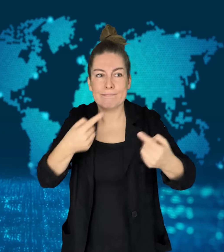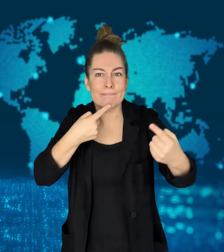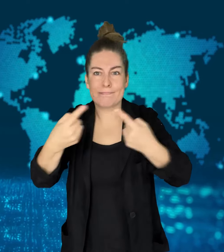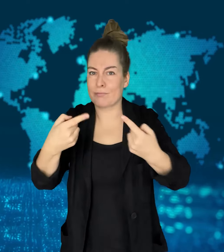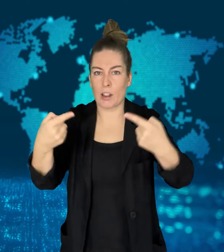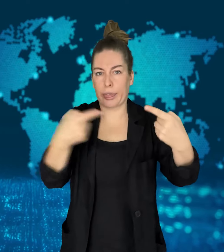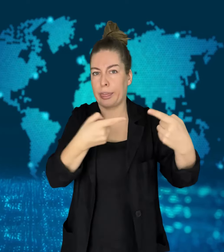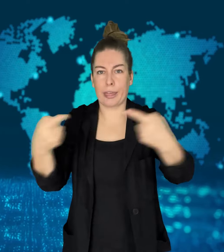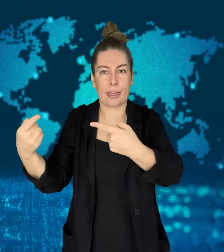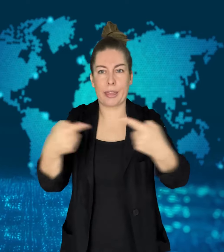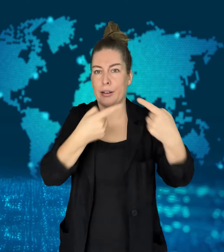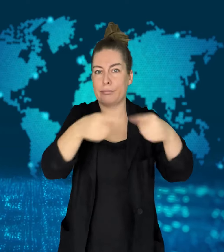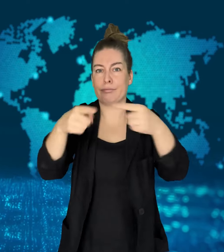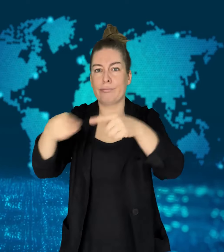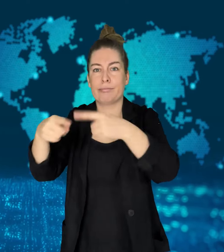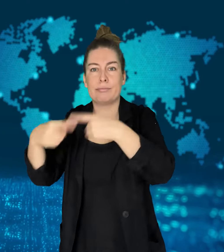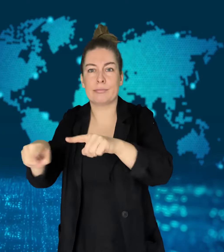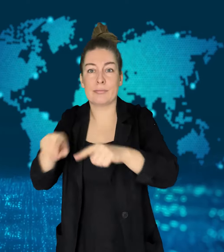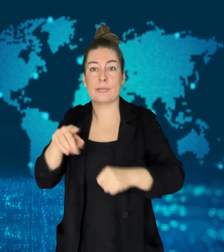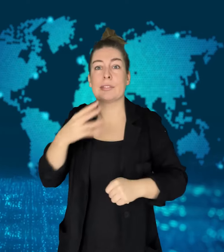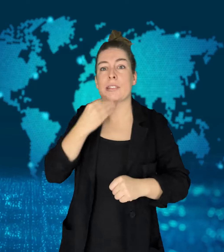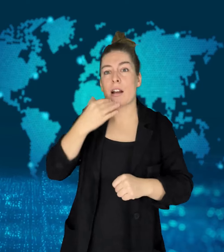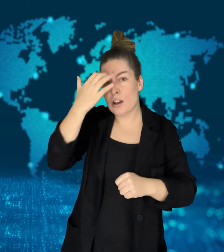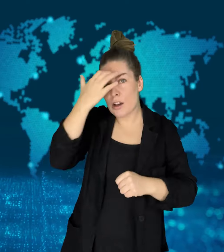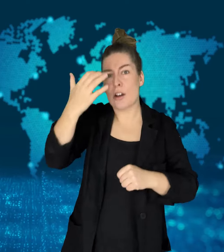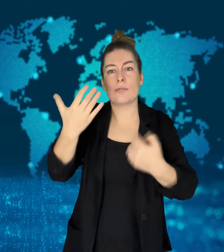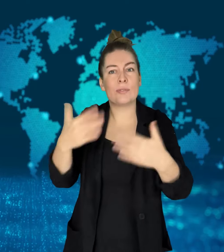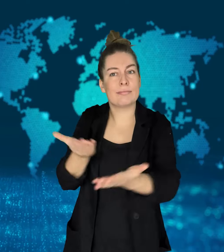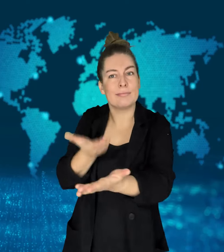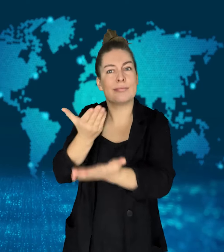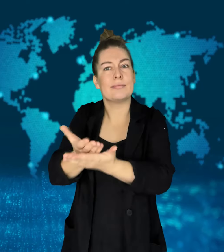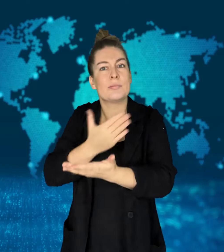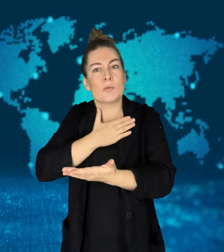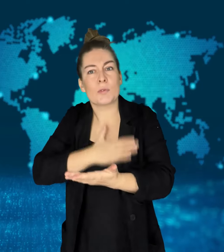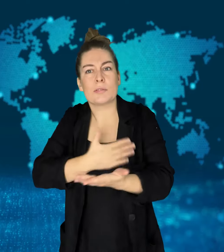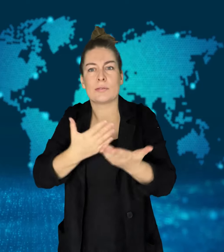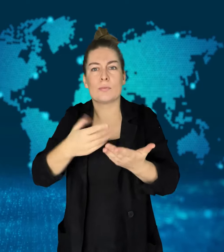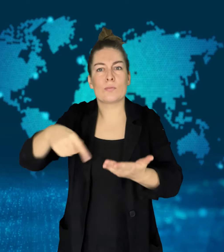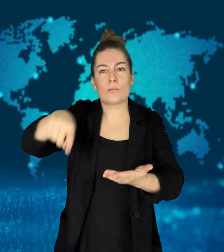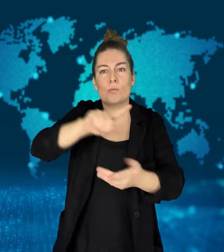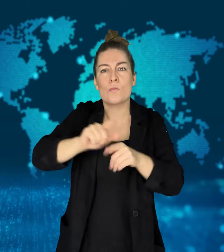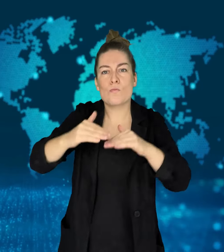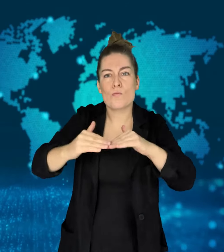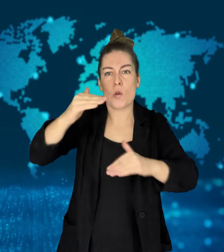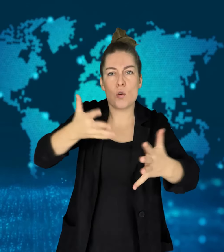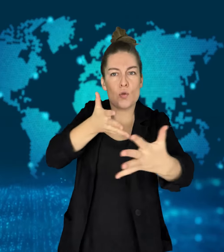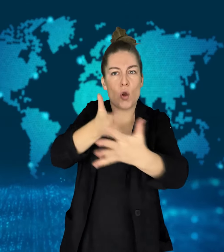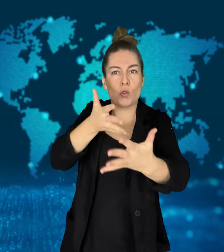There is a disagreement about post-war plans.